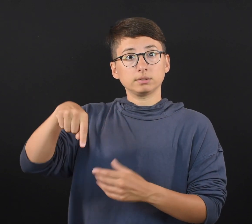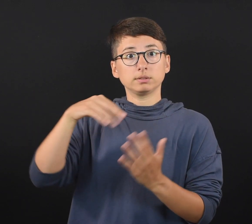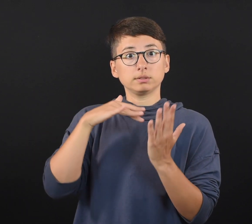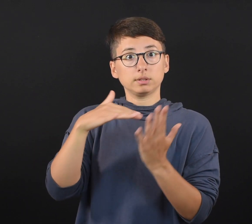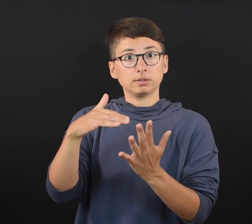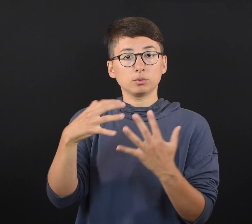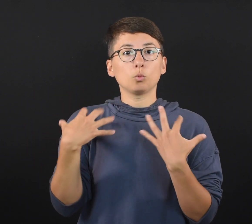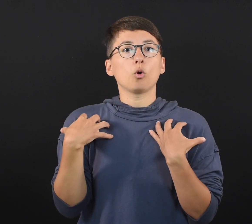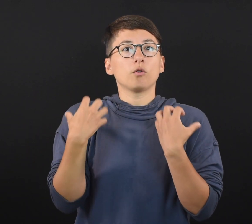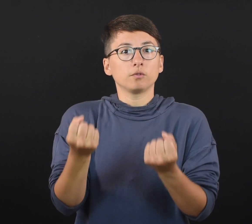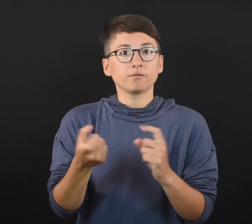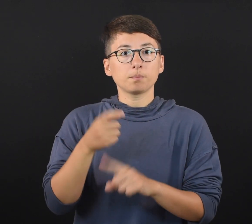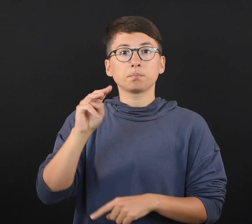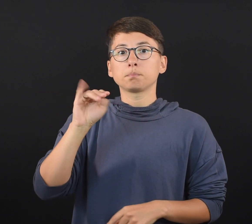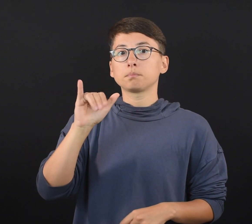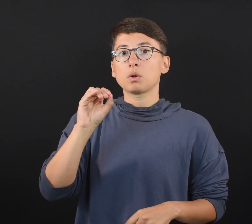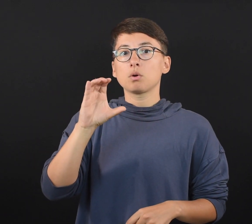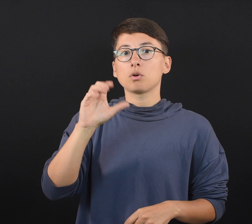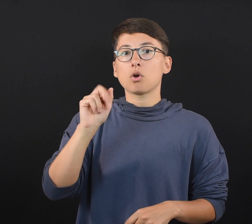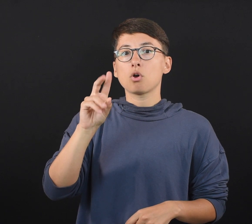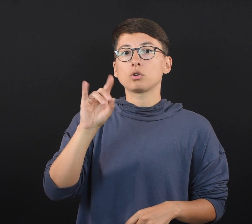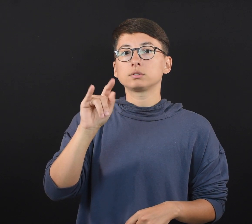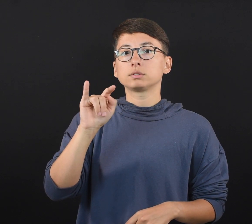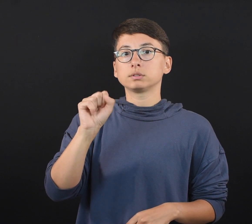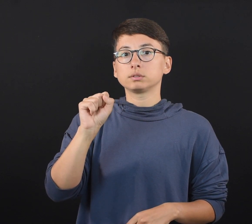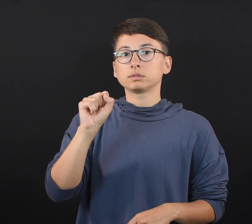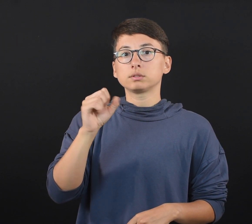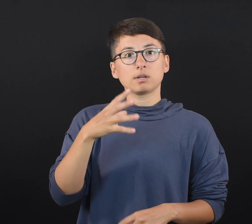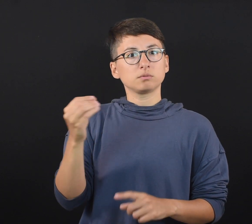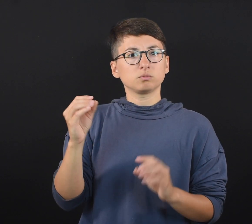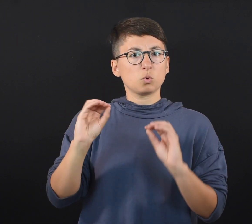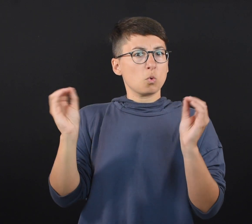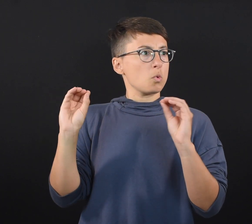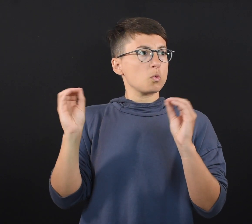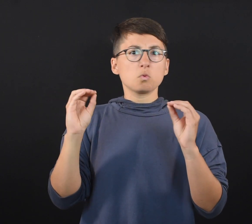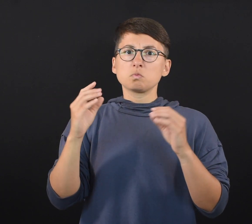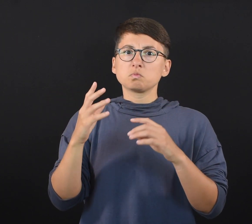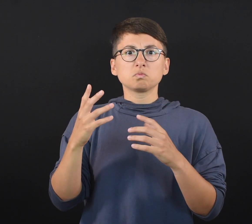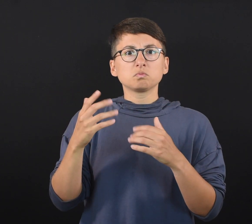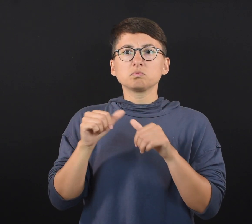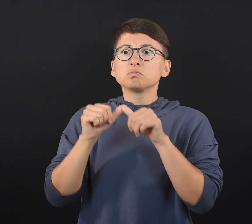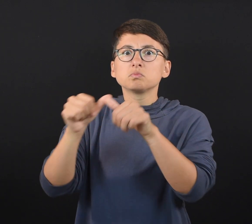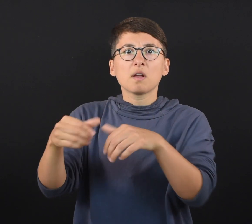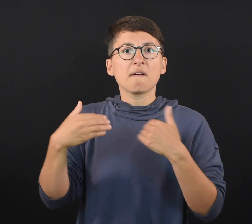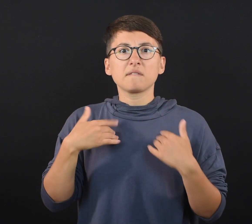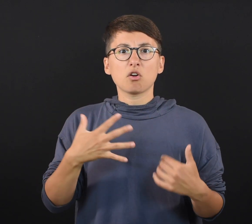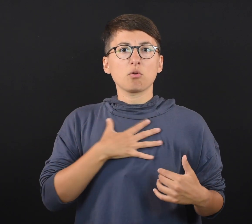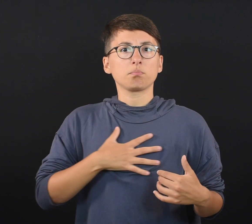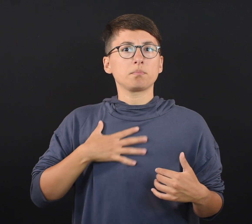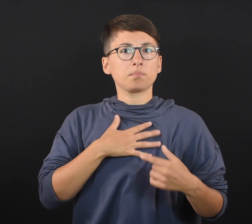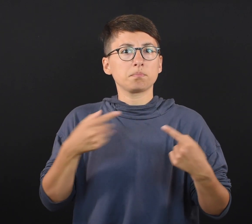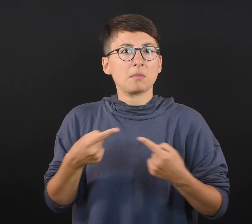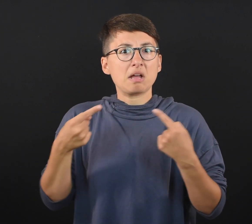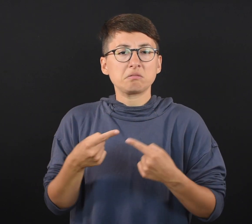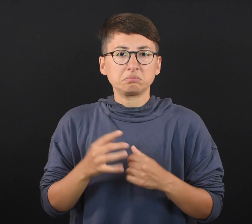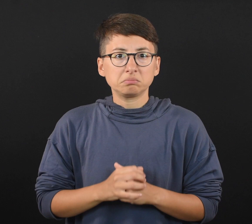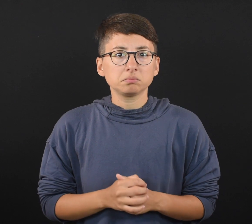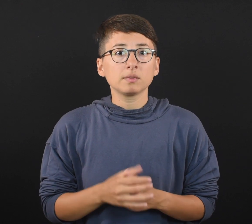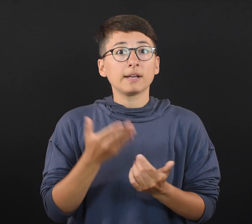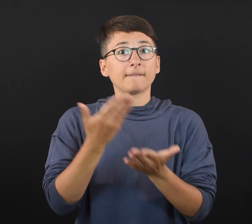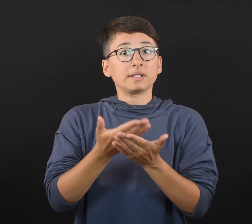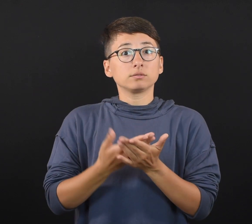from the effects of myocarditis and no longer had chest pain. The findings,